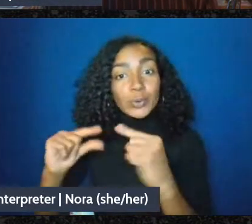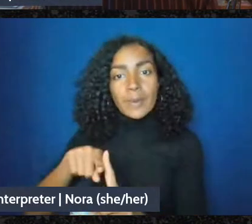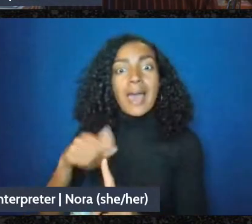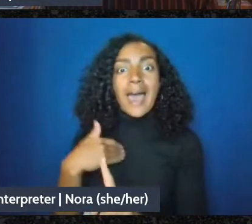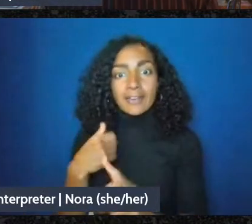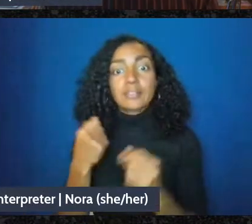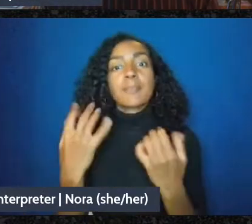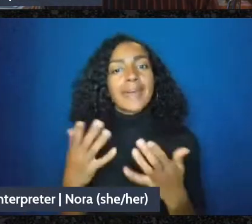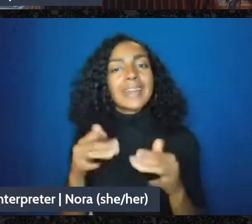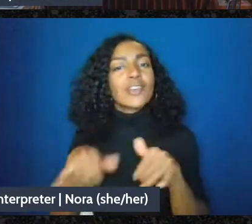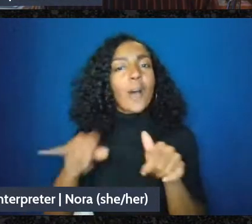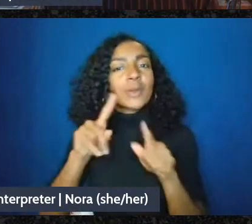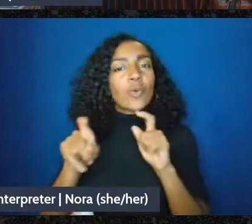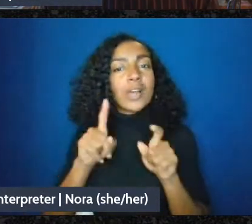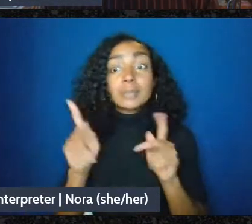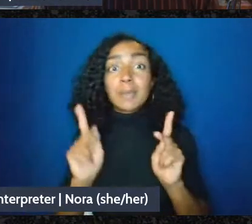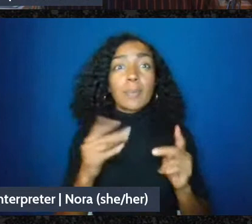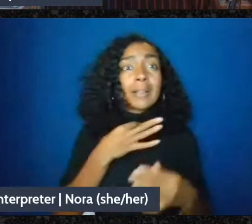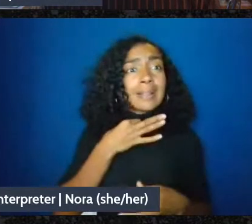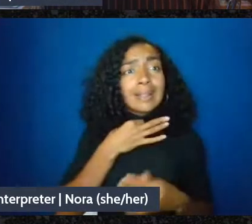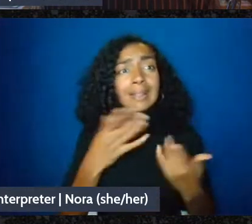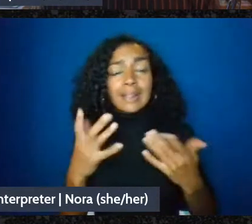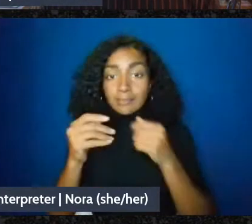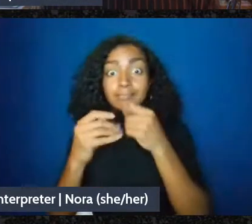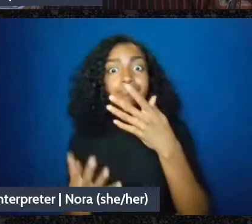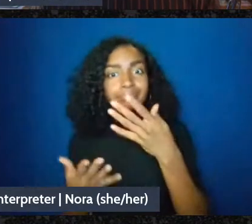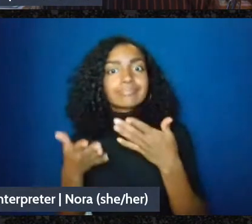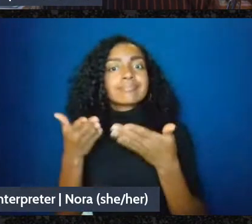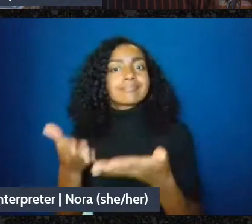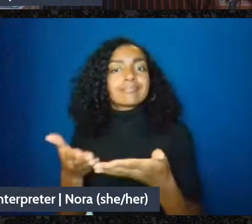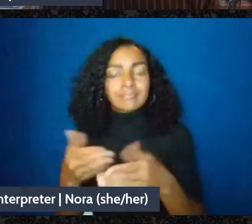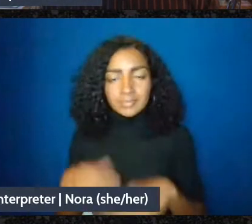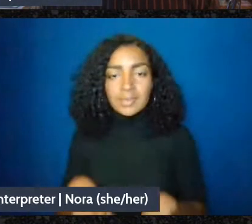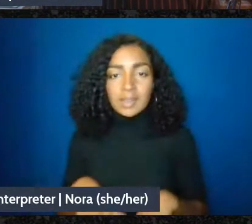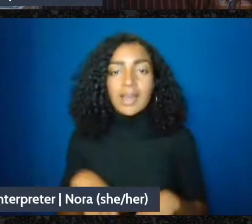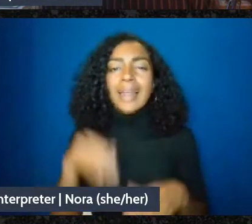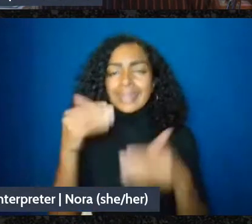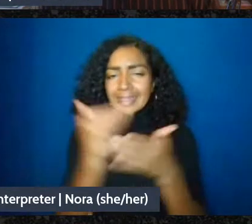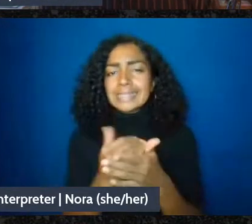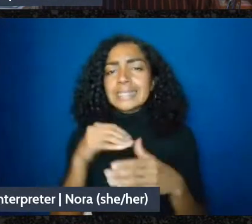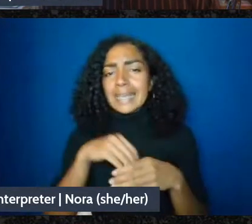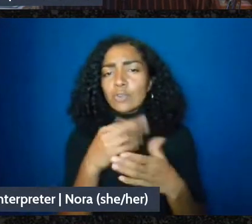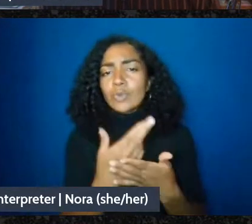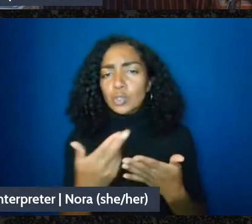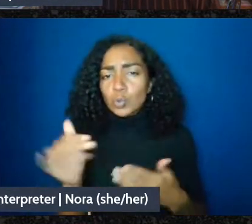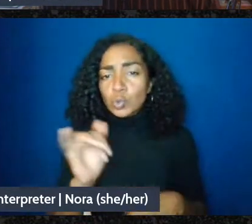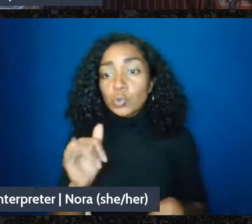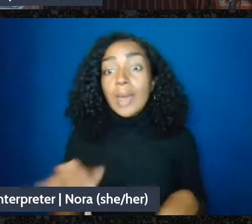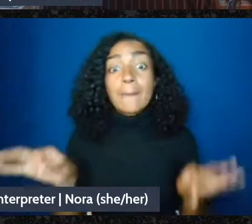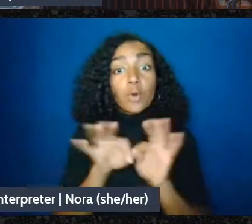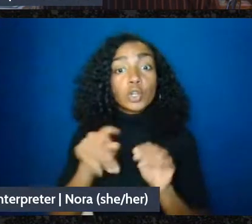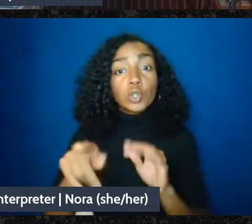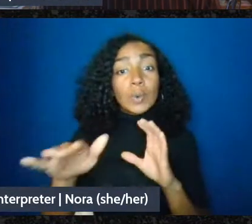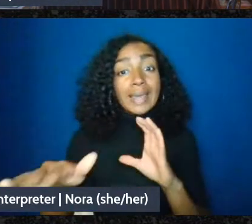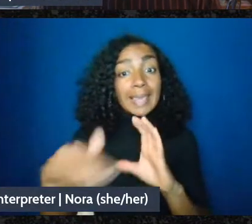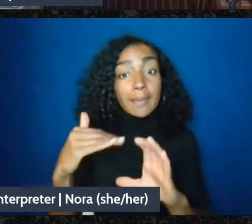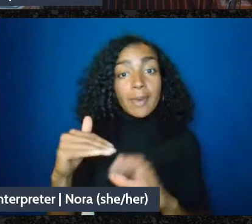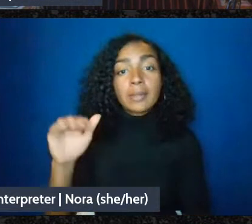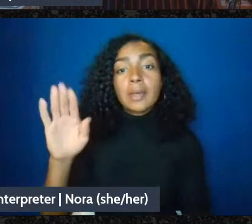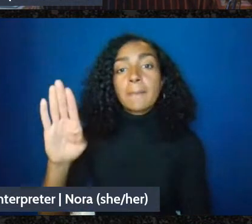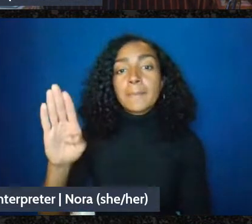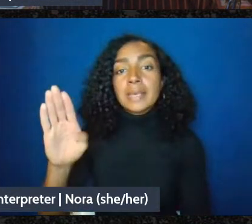it's also listed in the resources. And I want to remind you to email bcrw@barnard.edu